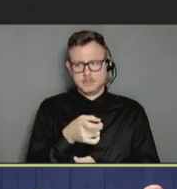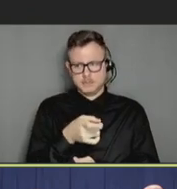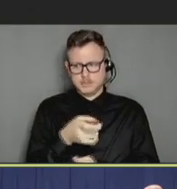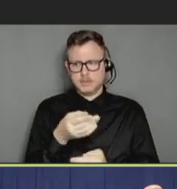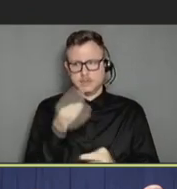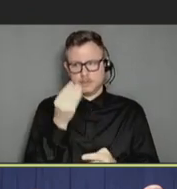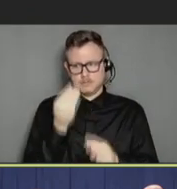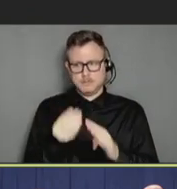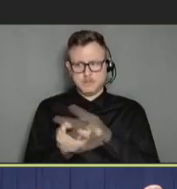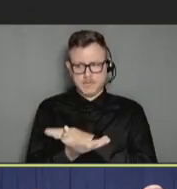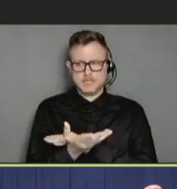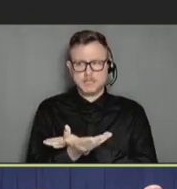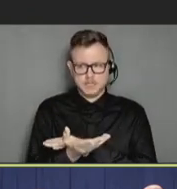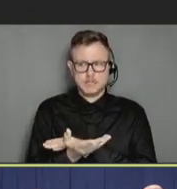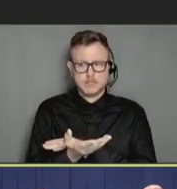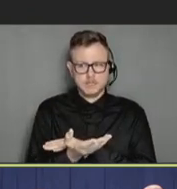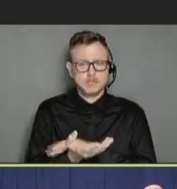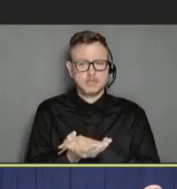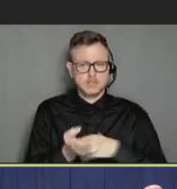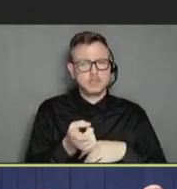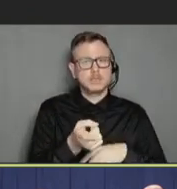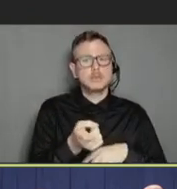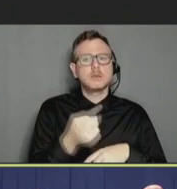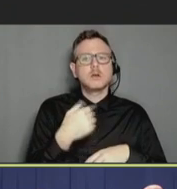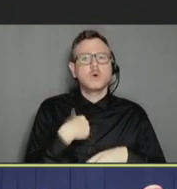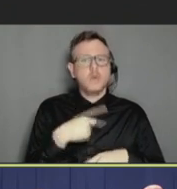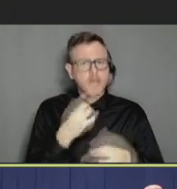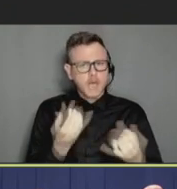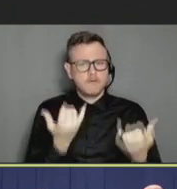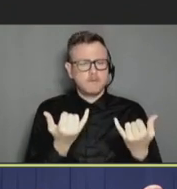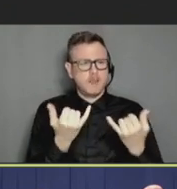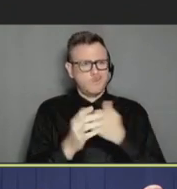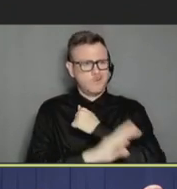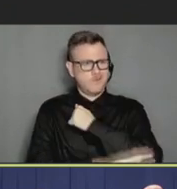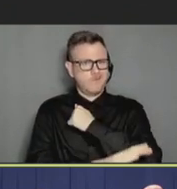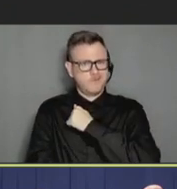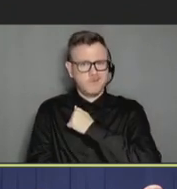want vaccines. Because we're going into a fall where with older adults, I think I mentioned